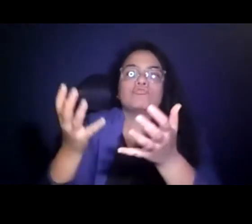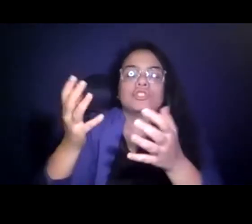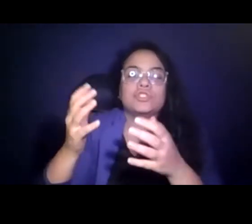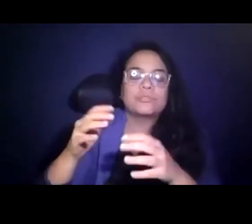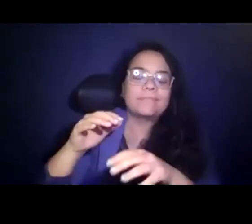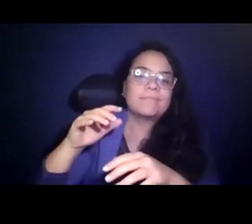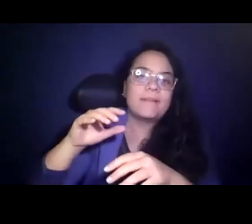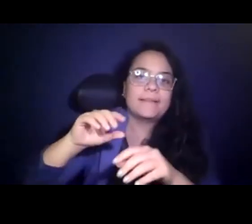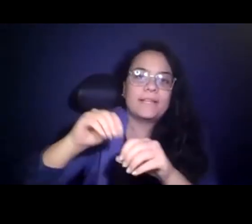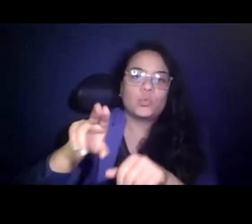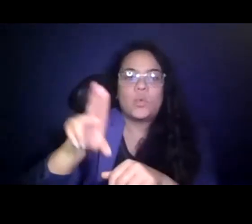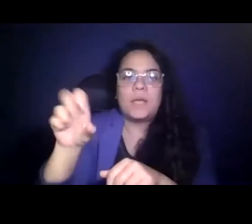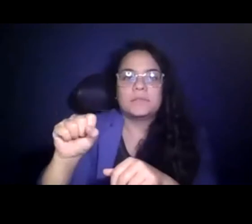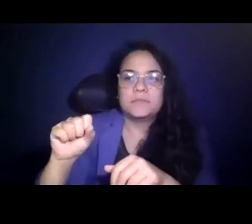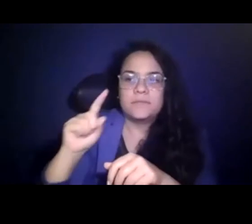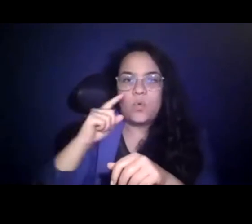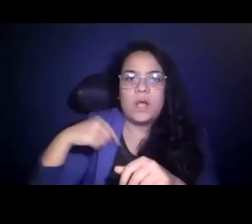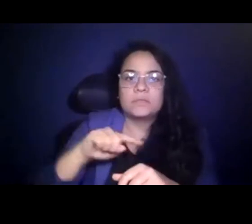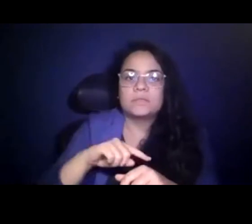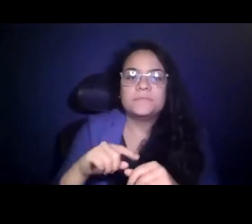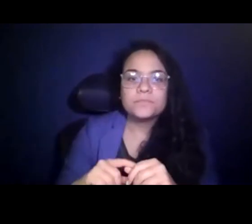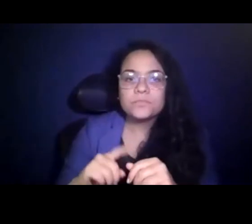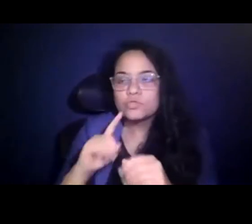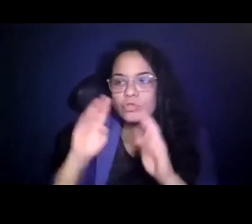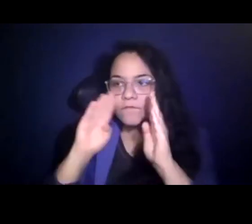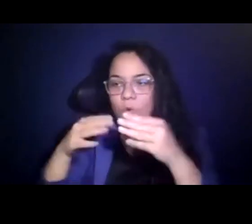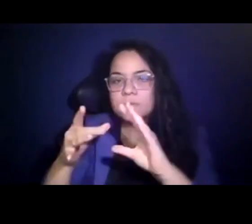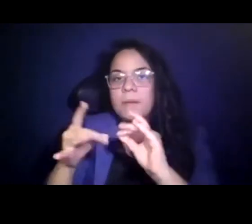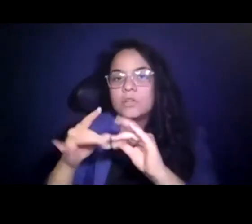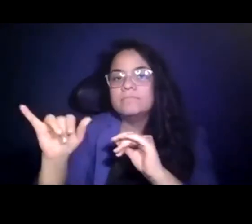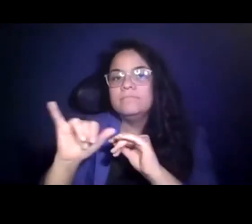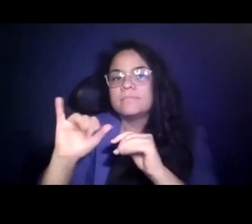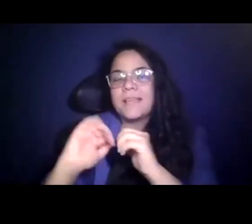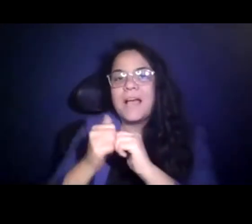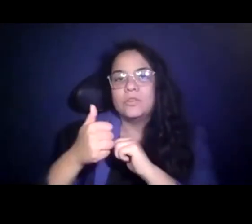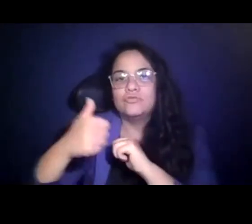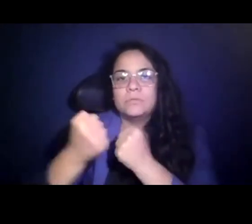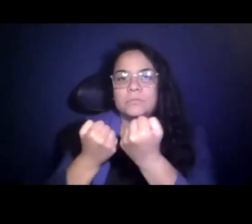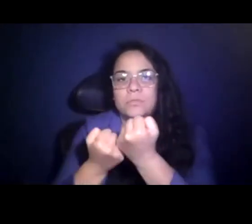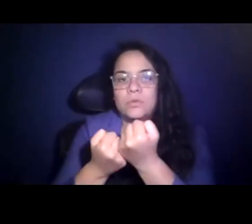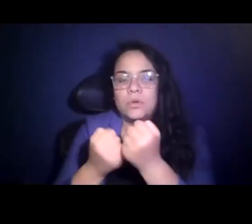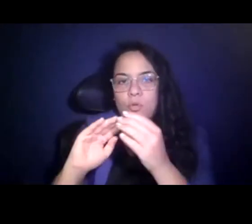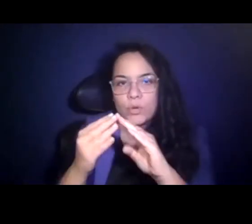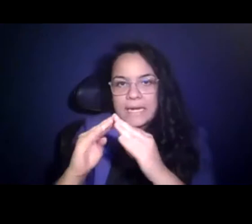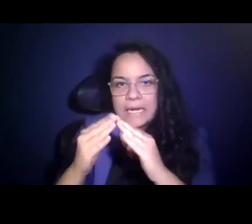15:19:48 Really focusing messages around how transit supports the community, how it's going